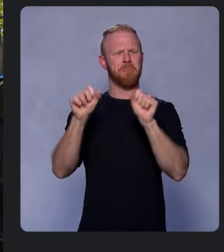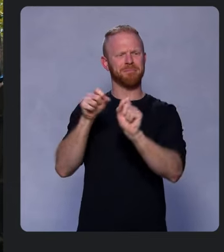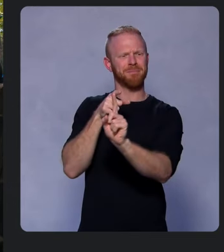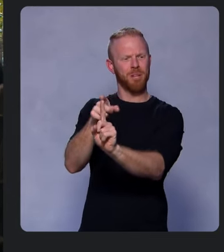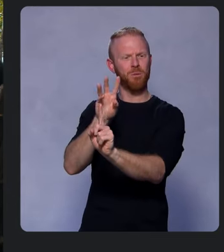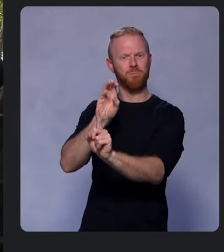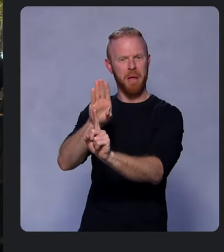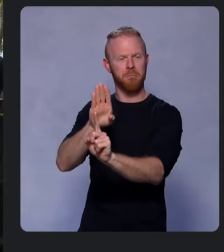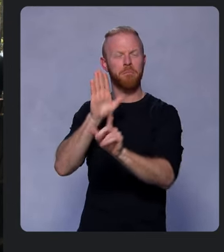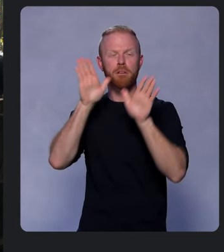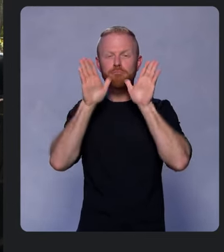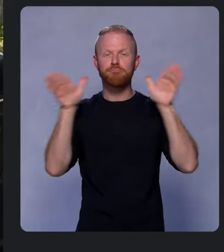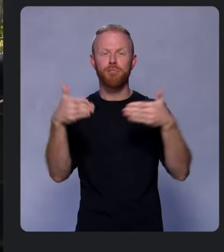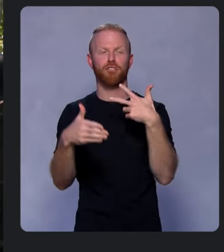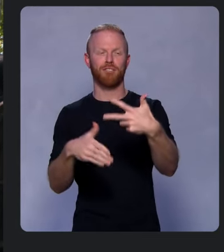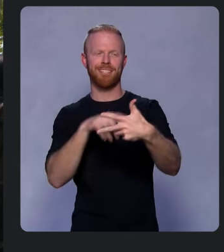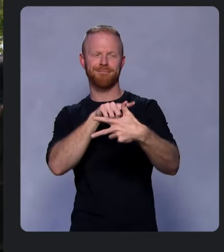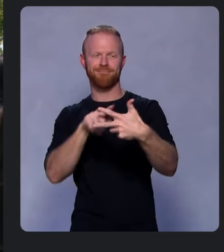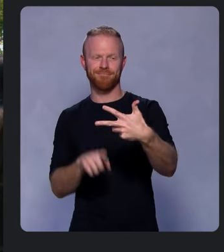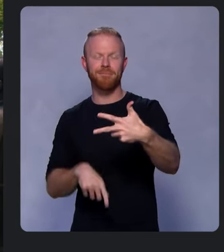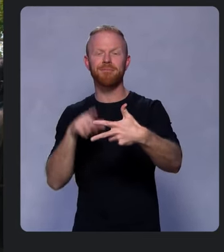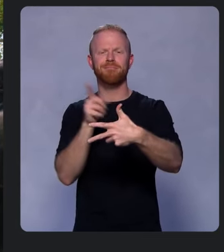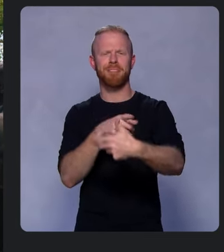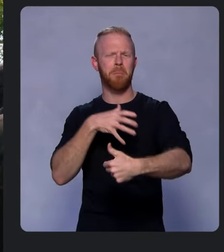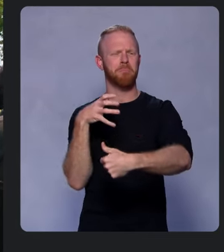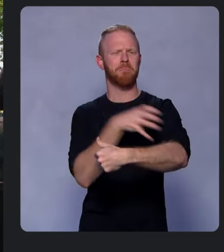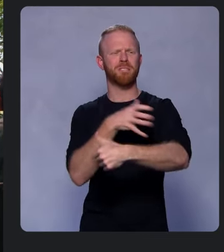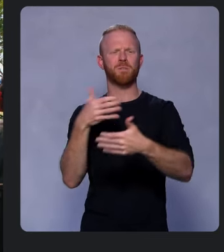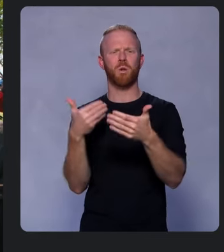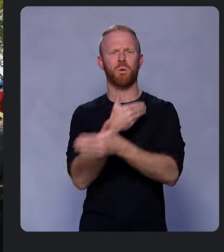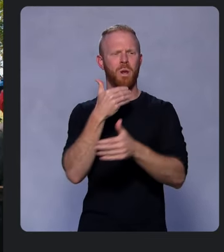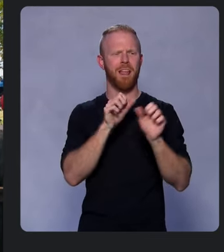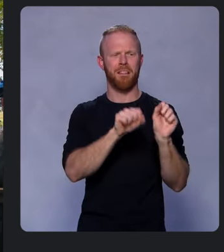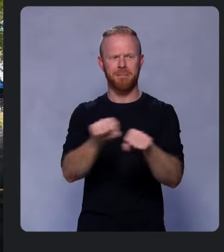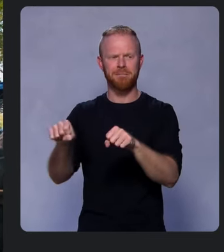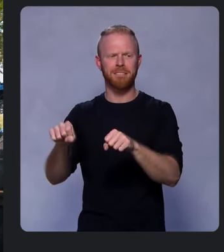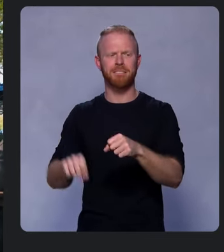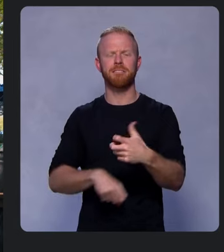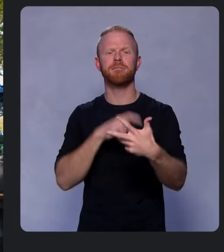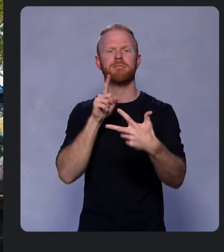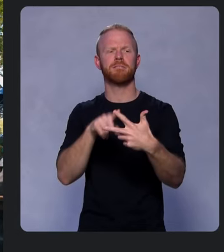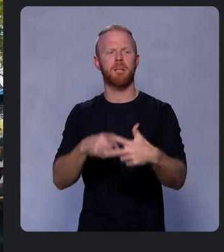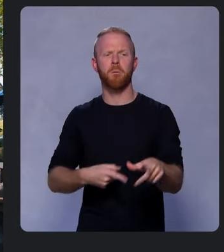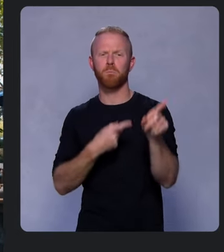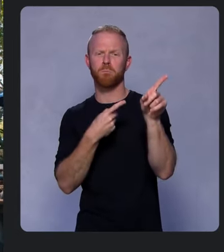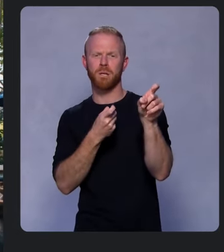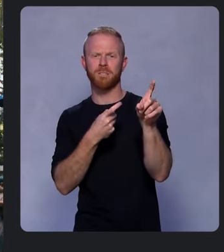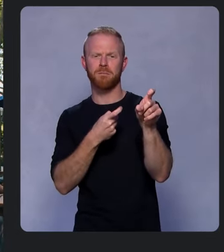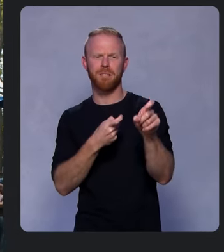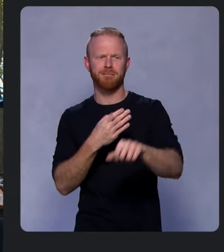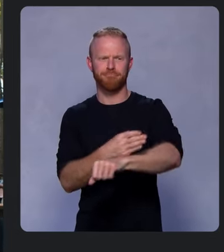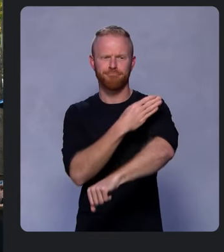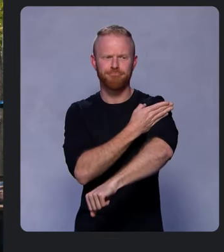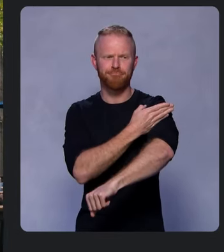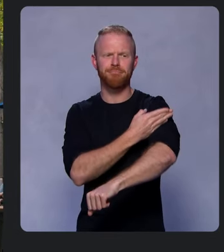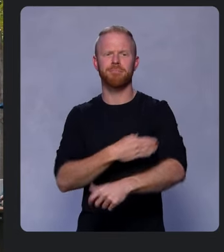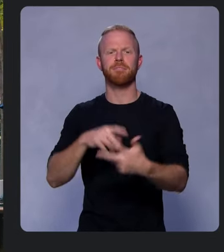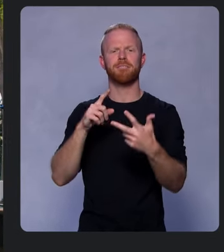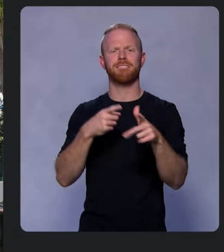We’ll focus on three areas: powerful new capabilities, performance optimizations for fast and seamless sites,